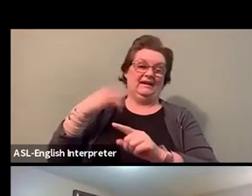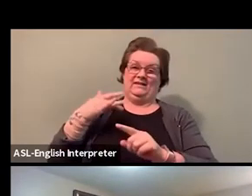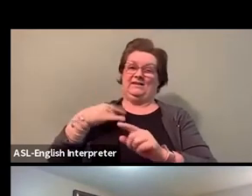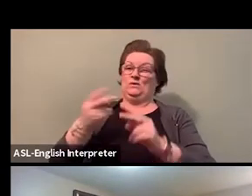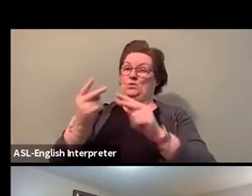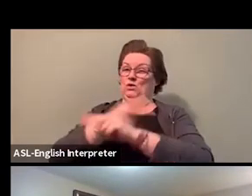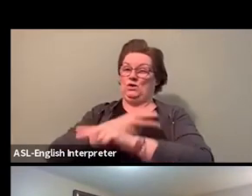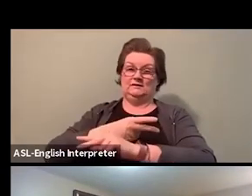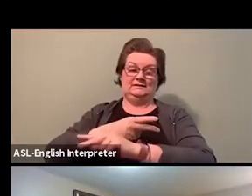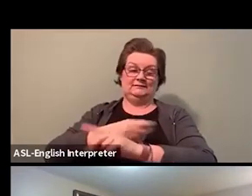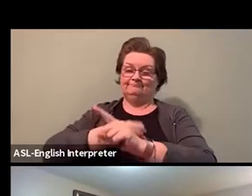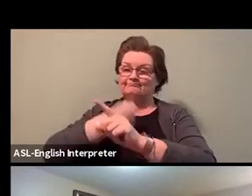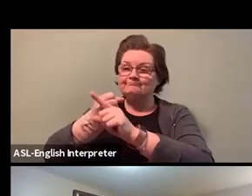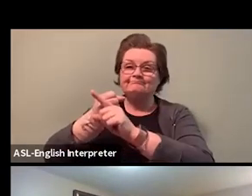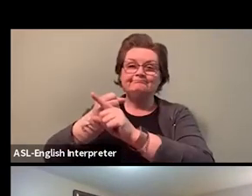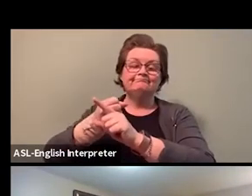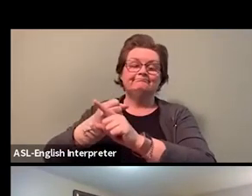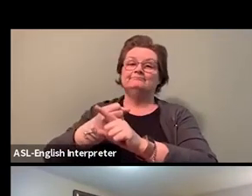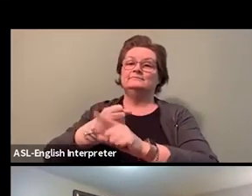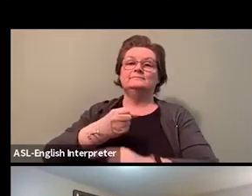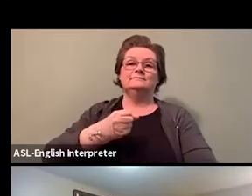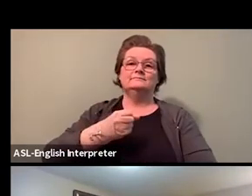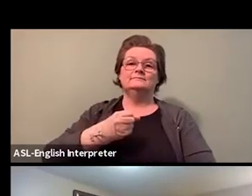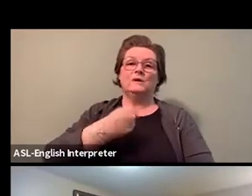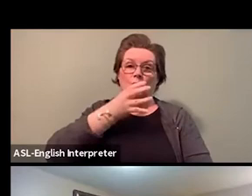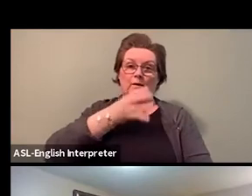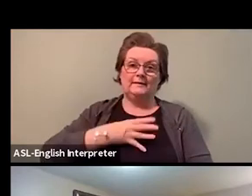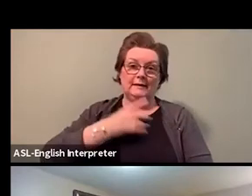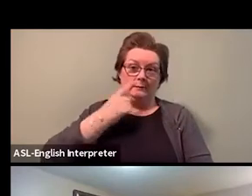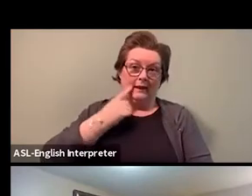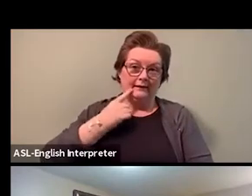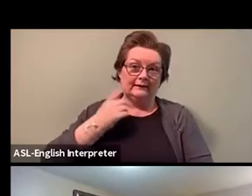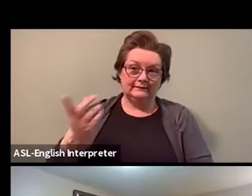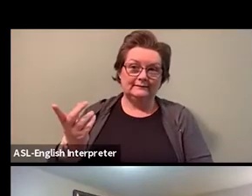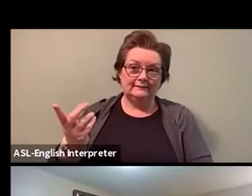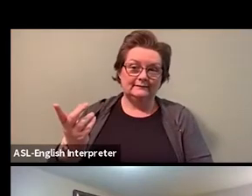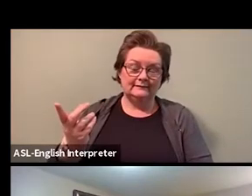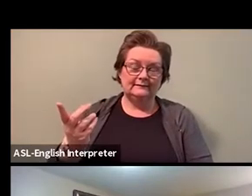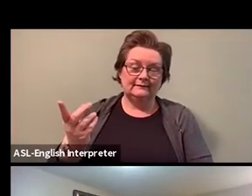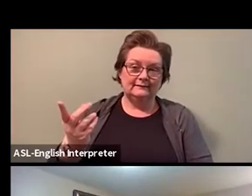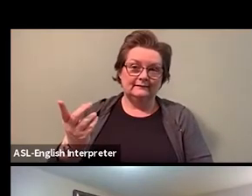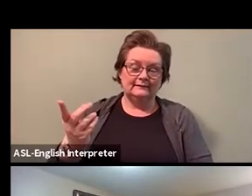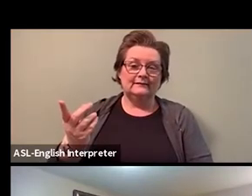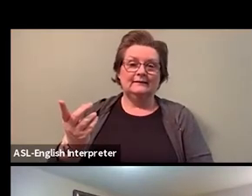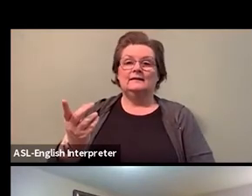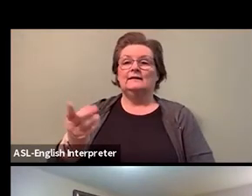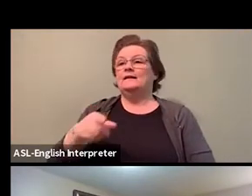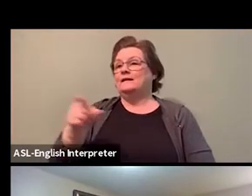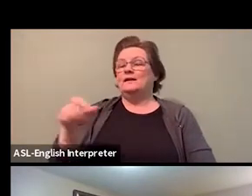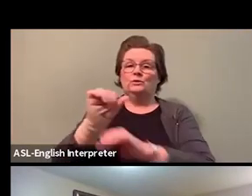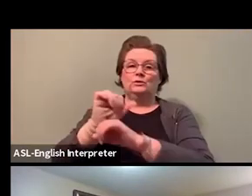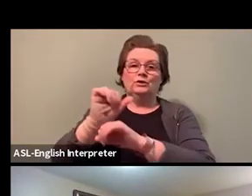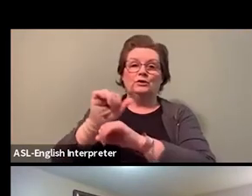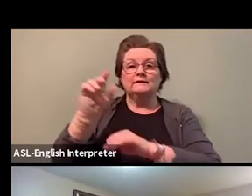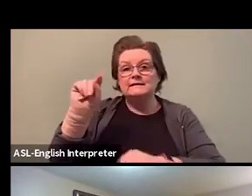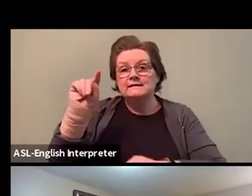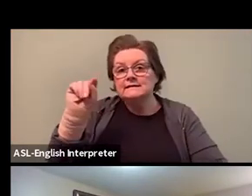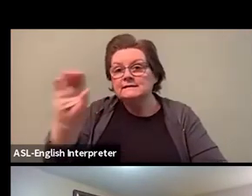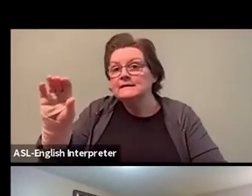Whether they are helping their communities as essential workers, whether they are working for us in public transit, whether they are our educators